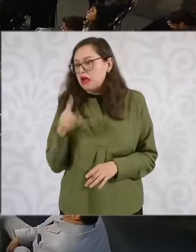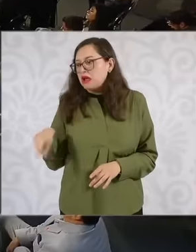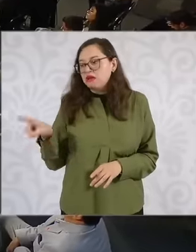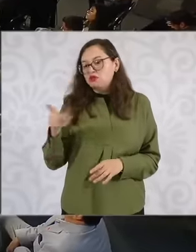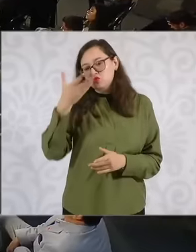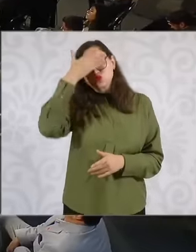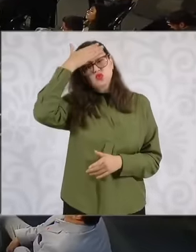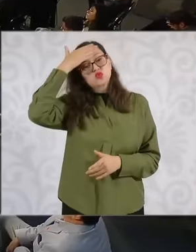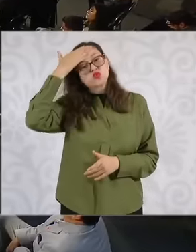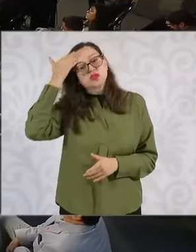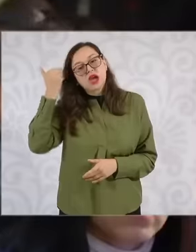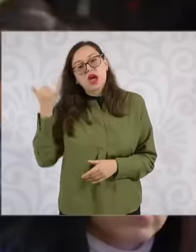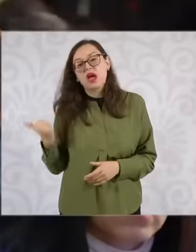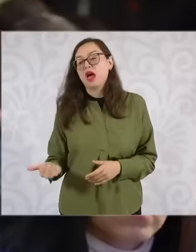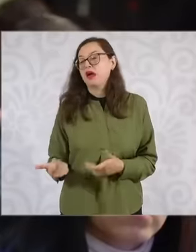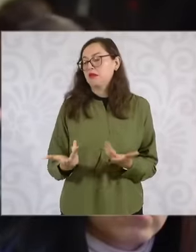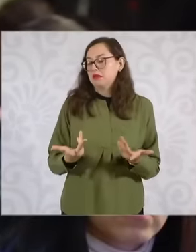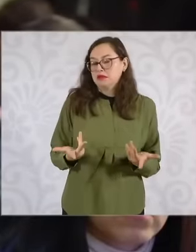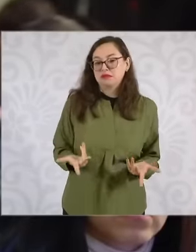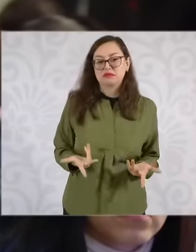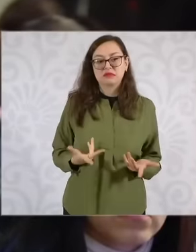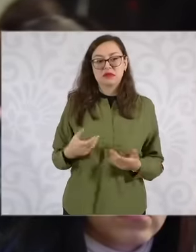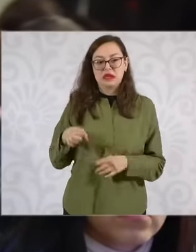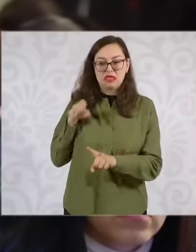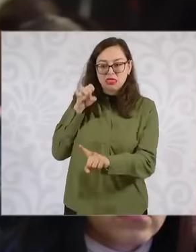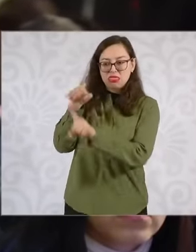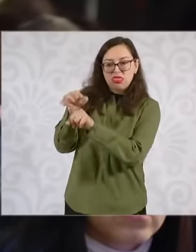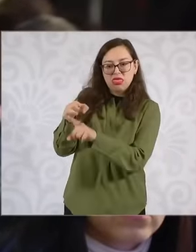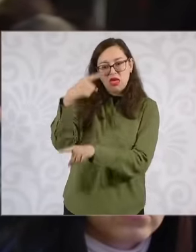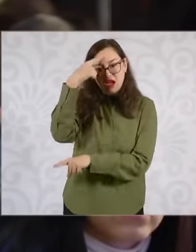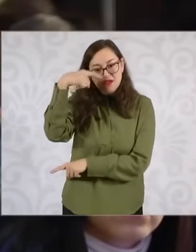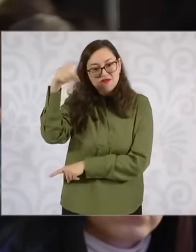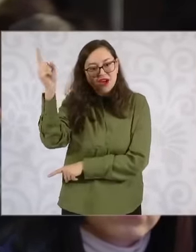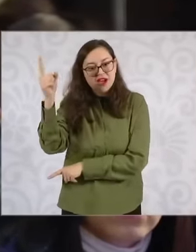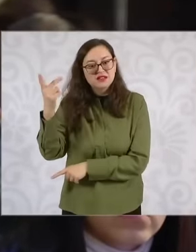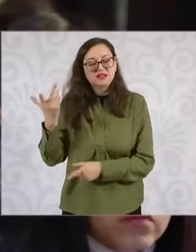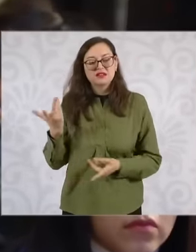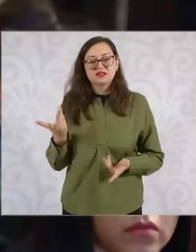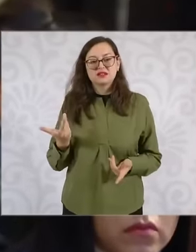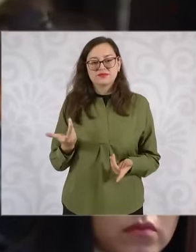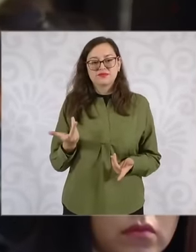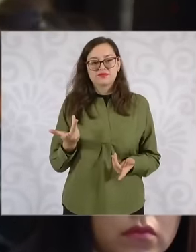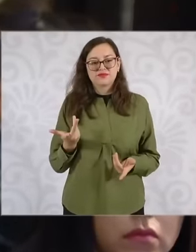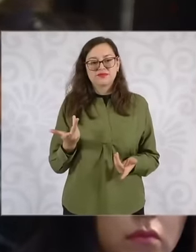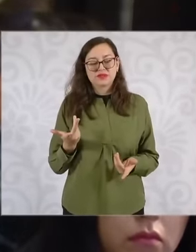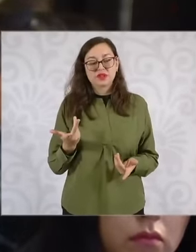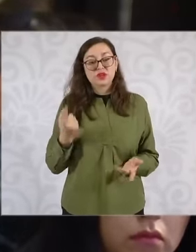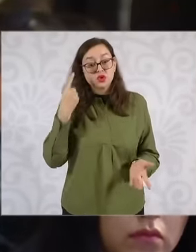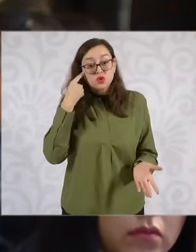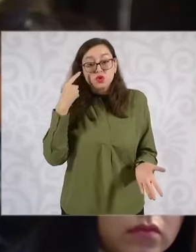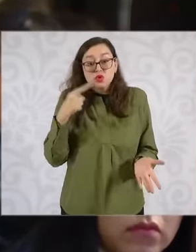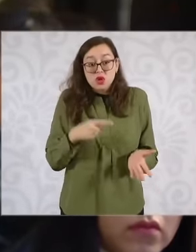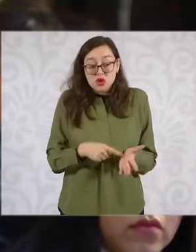Eh well eh It's easy. Well, to defraud them, that's why I think that through institutions, as